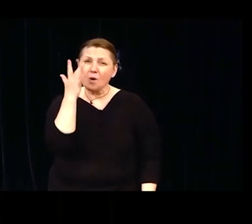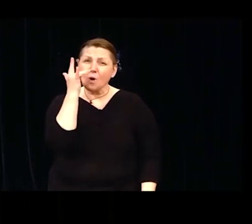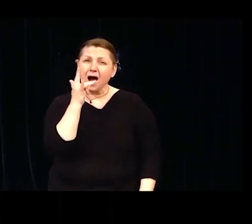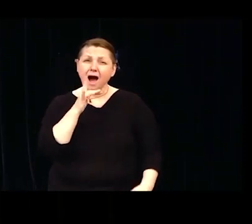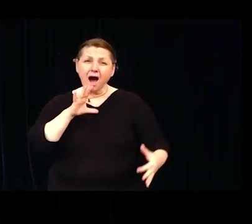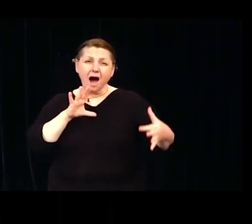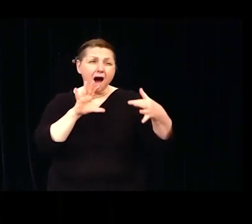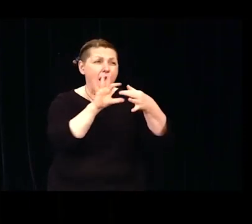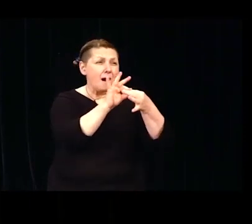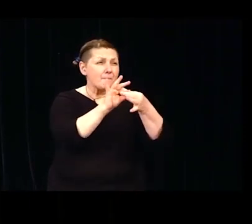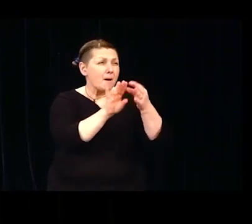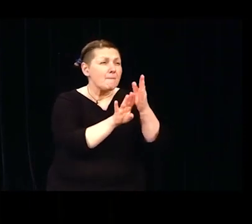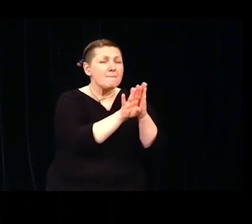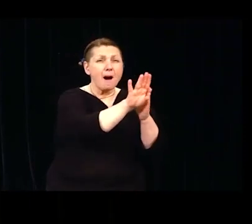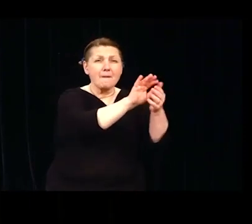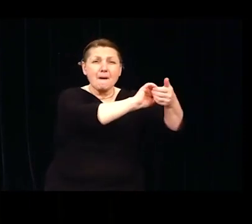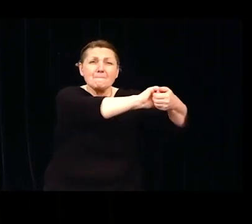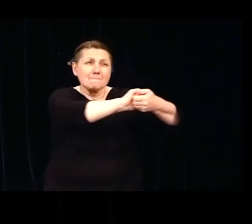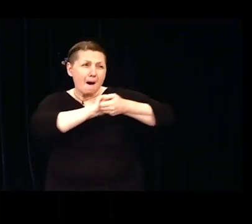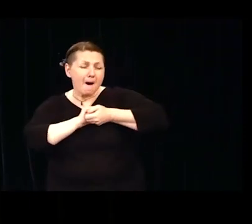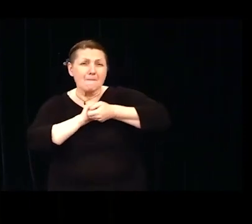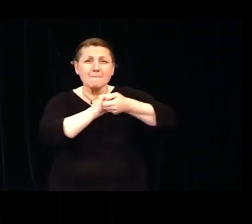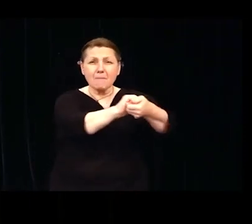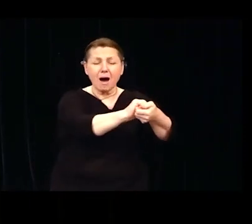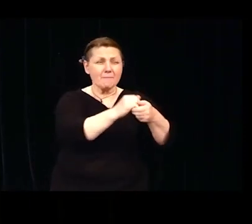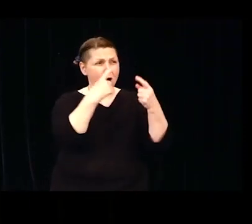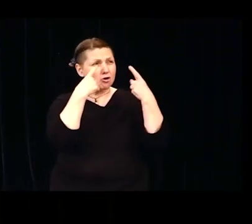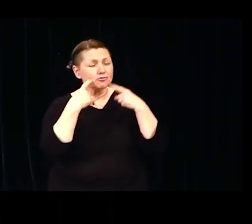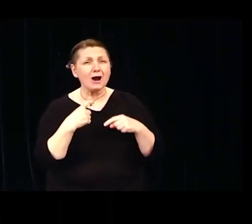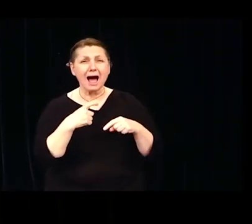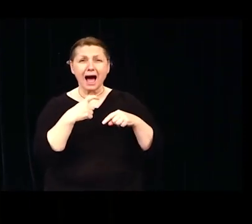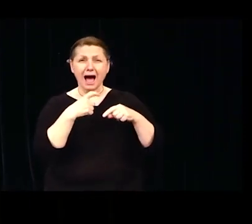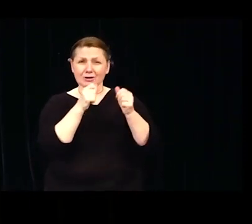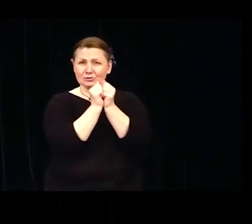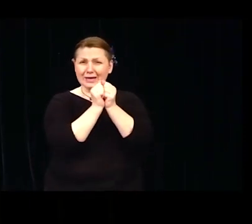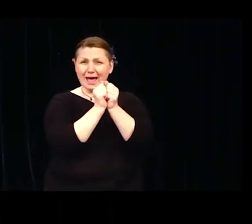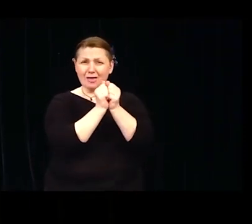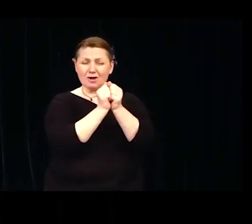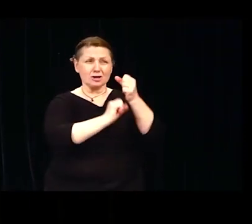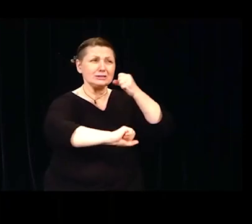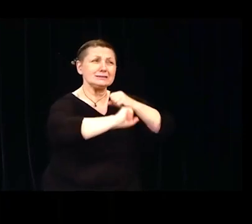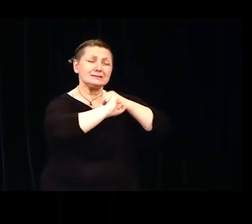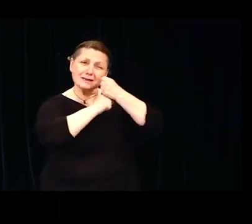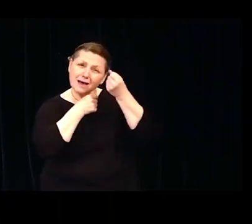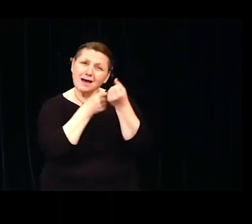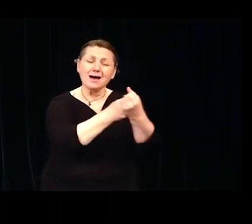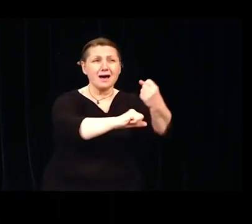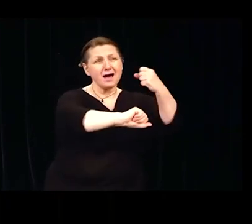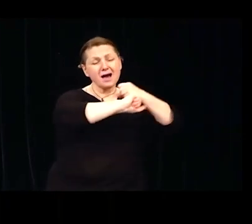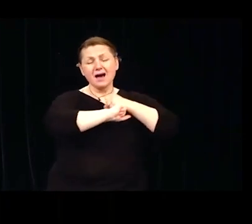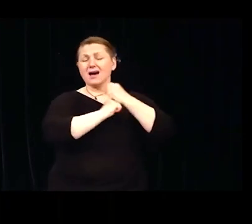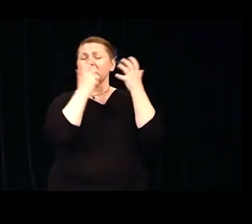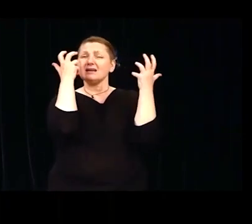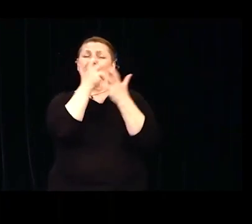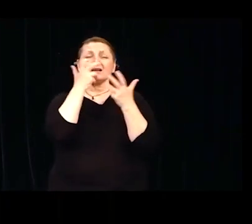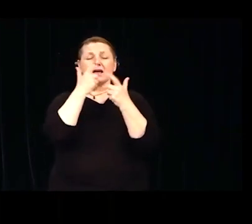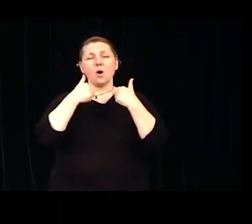I laughed with them, was rooted on by them and inspired by them. I am so excited for the next step.